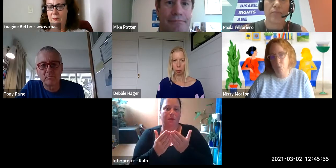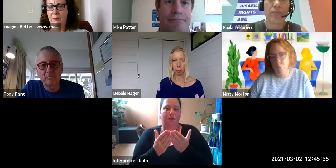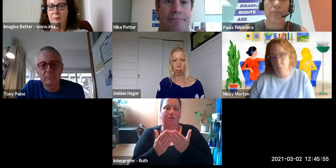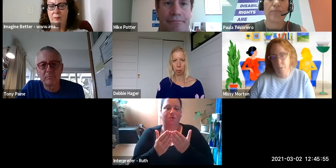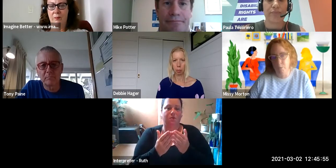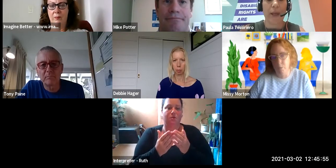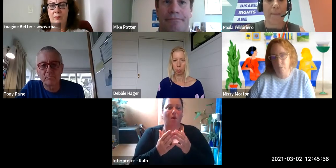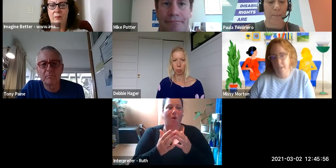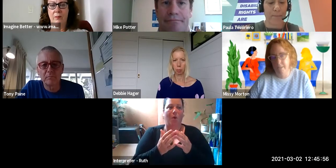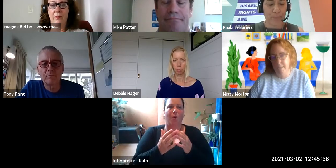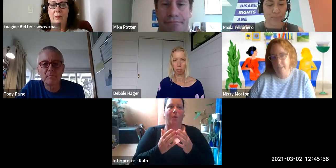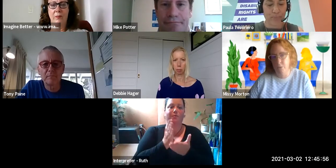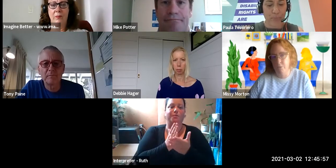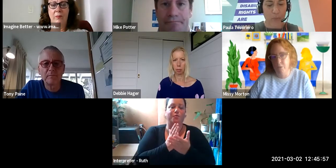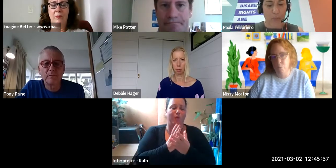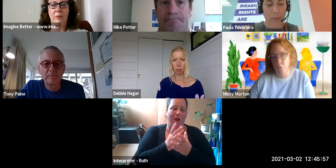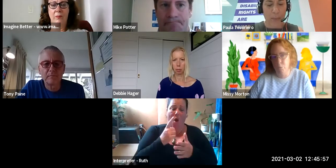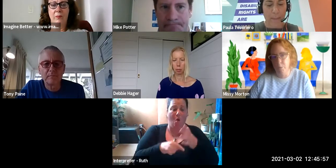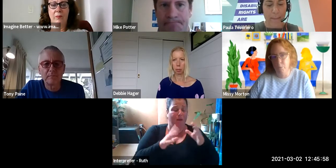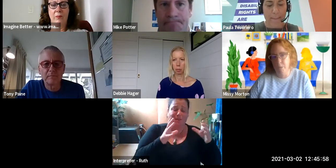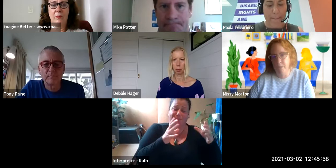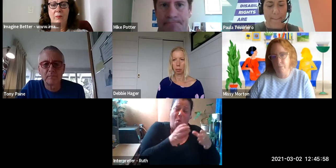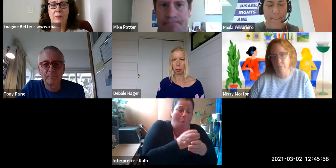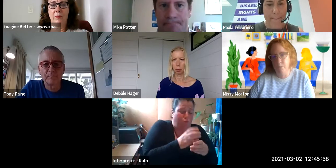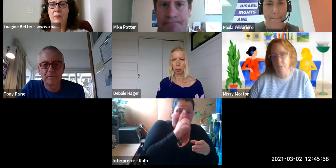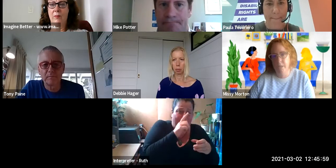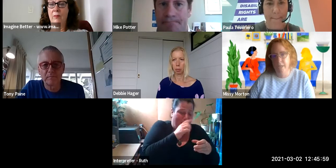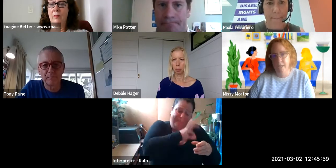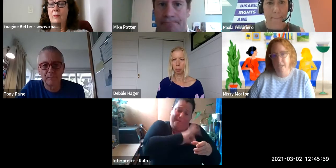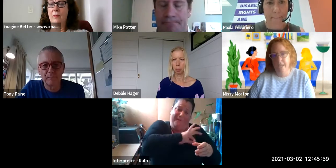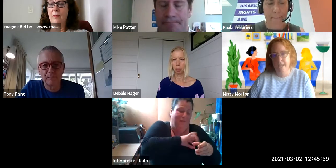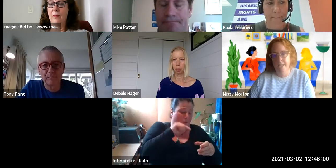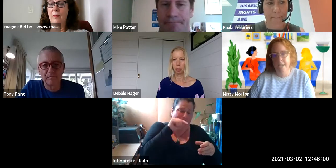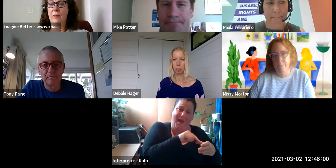group of people and that only very small group of people benefit from.